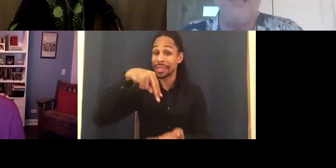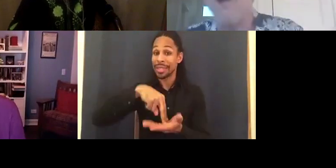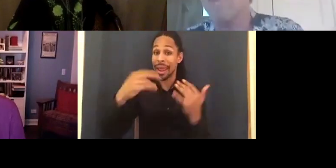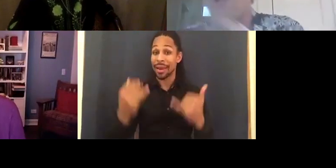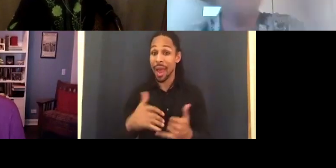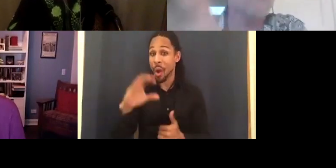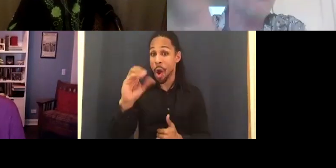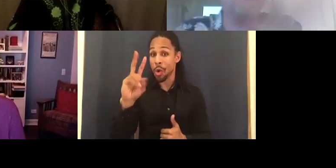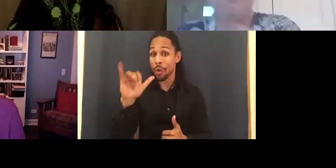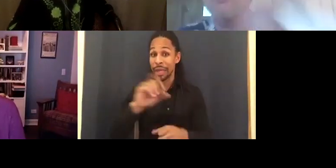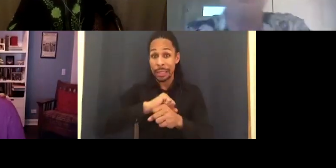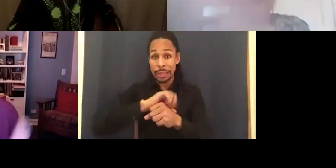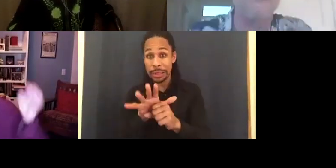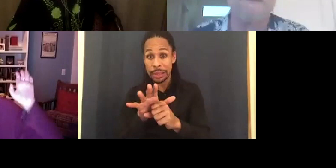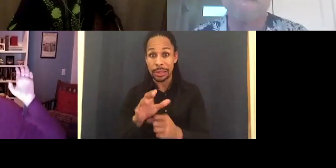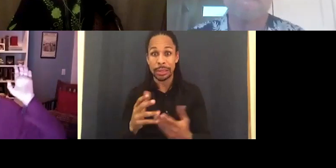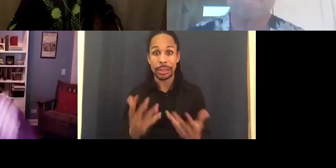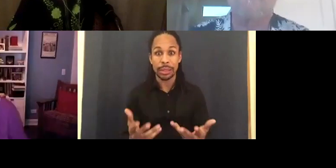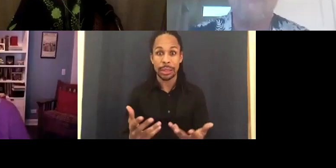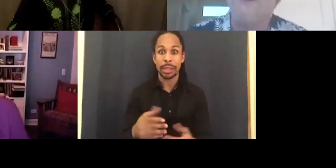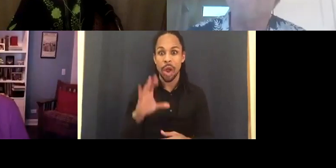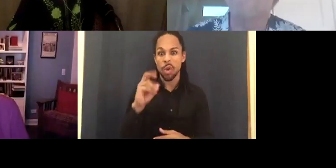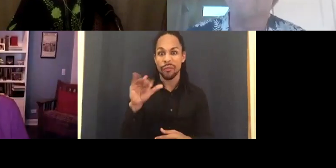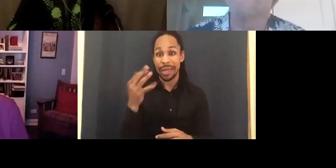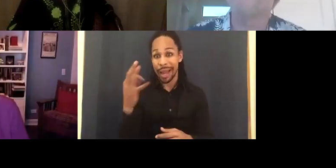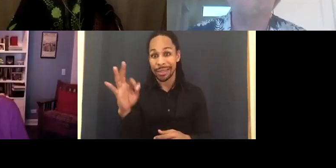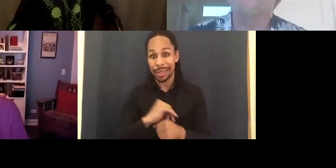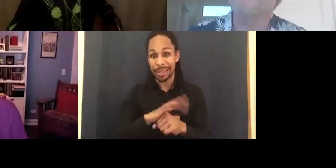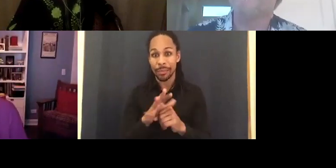how would you see the direction? >> Susan Nussbaum: I don't want to